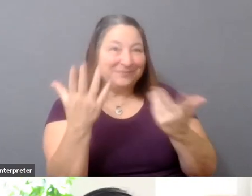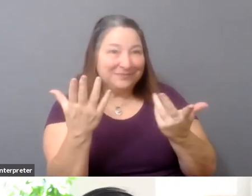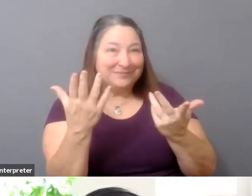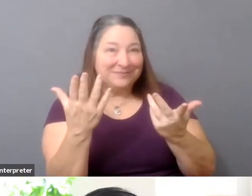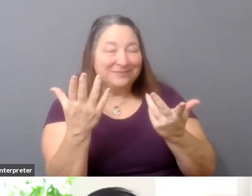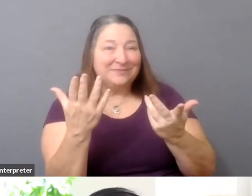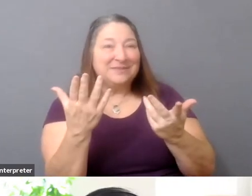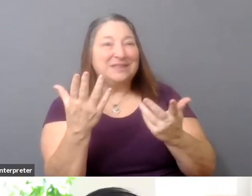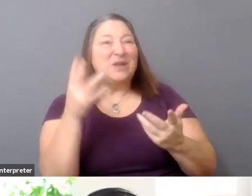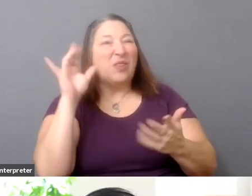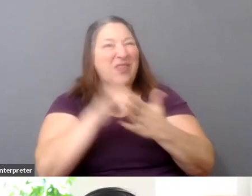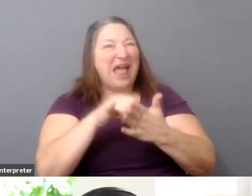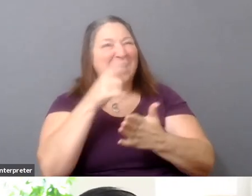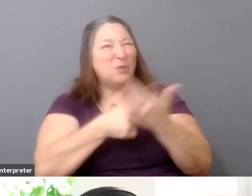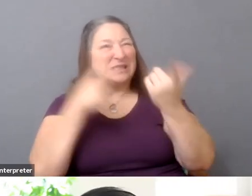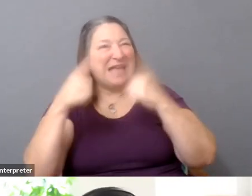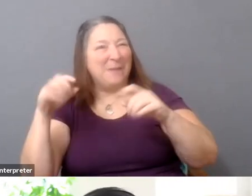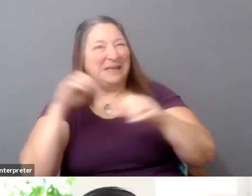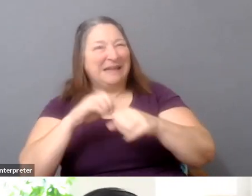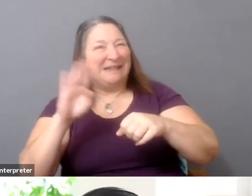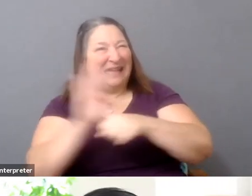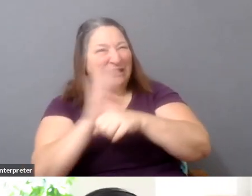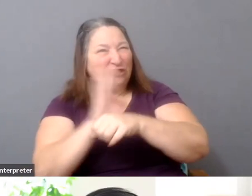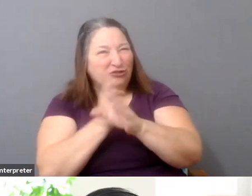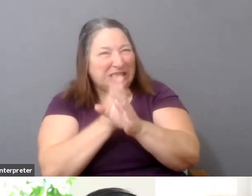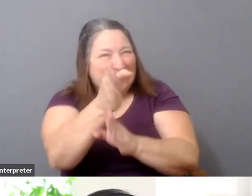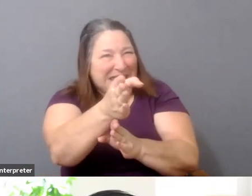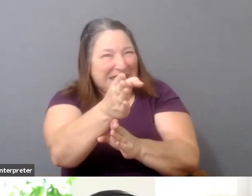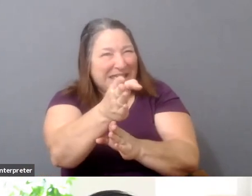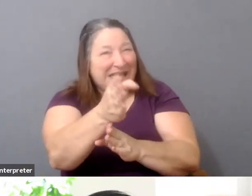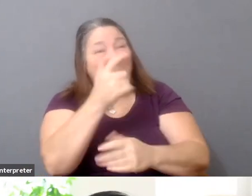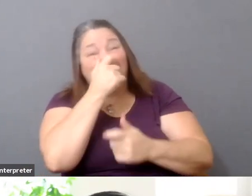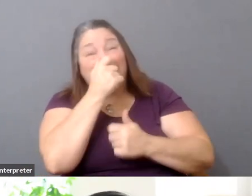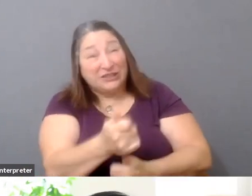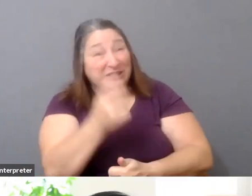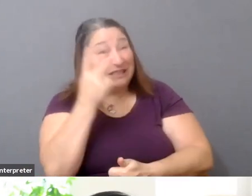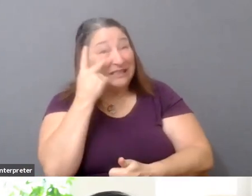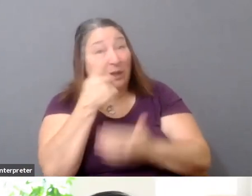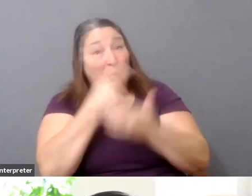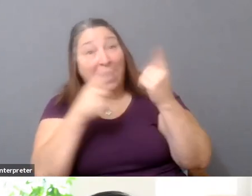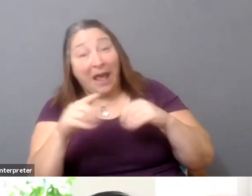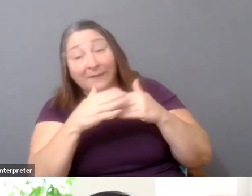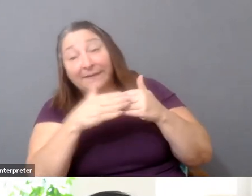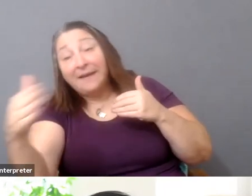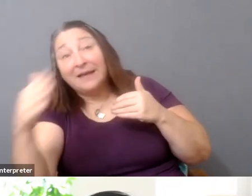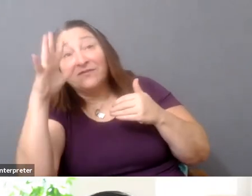in the industry, which is going to be an interesting dynamic to see kind of play out in the next 5, 10 years.